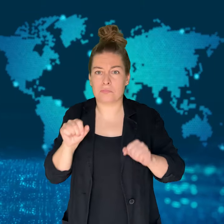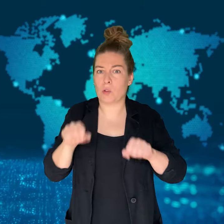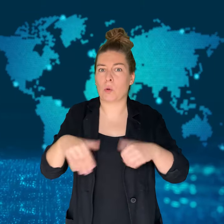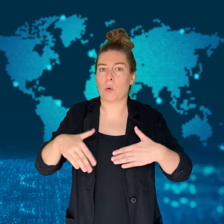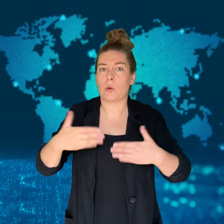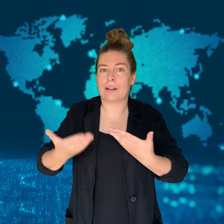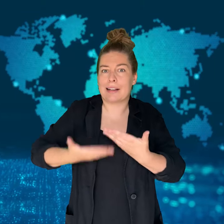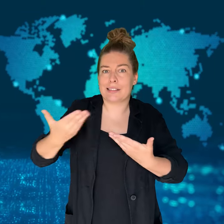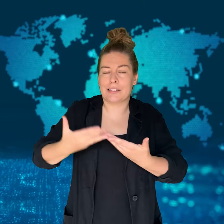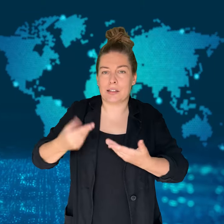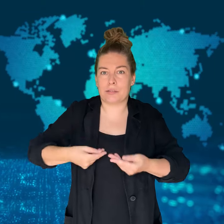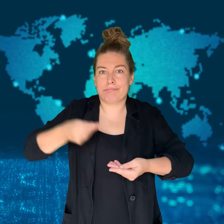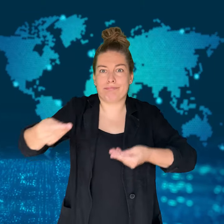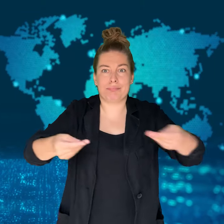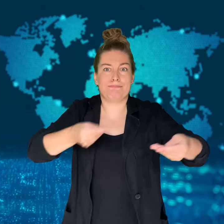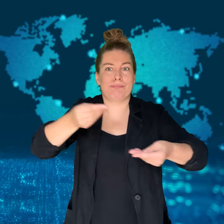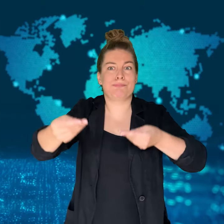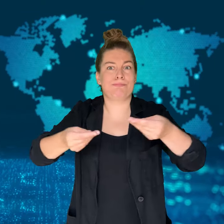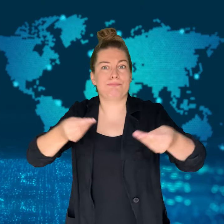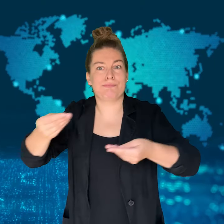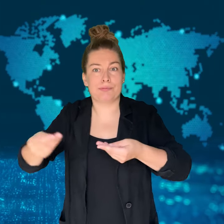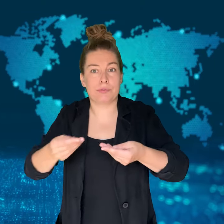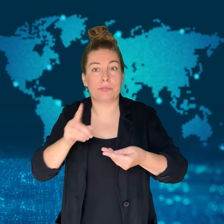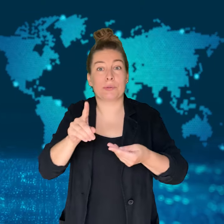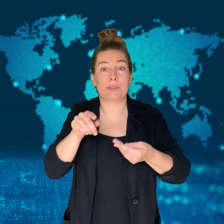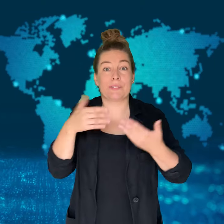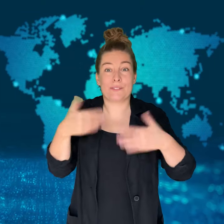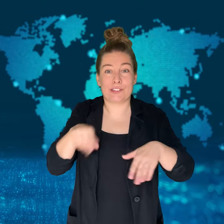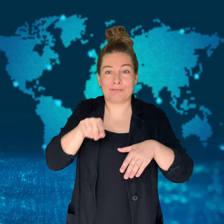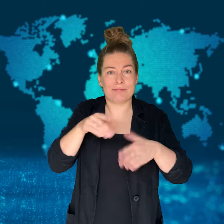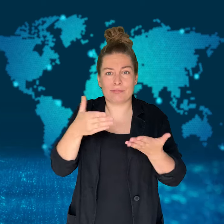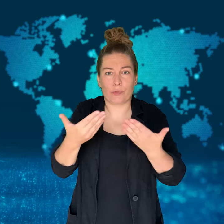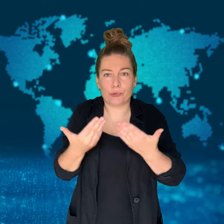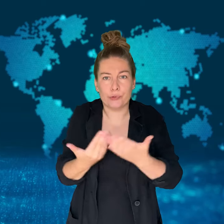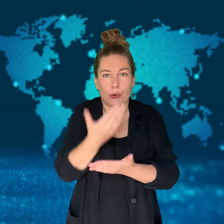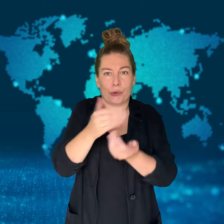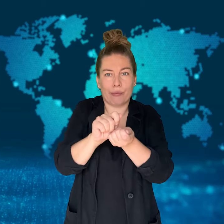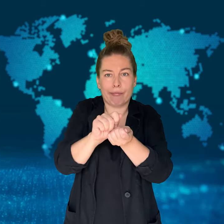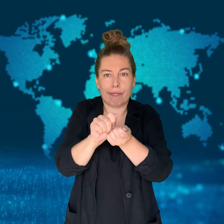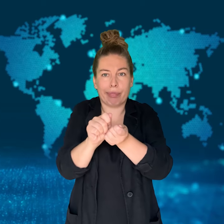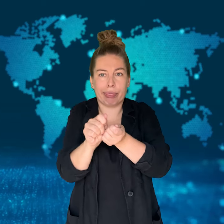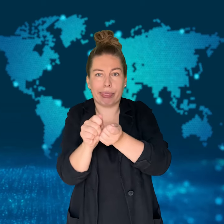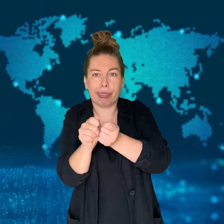A new strain of the virus appears to be spreading